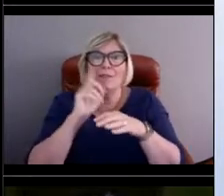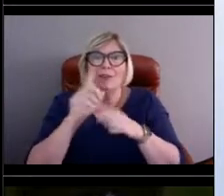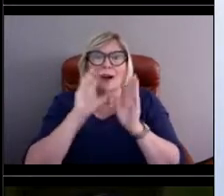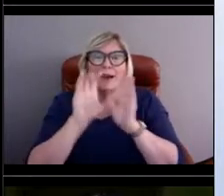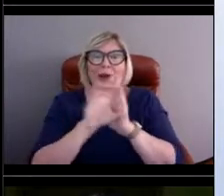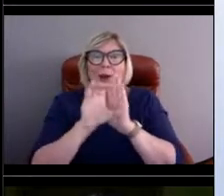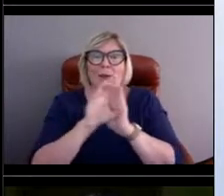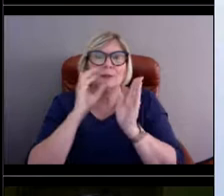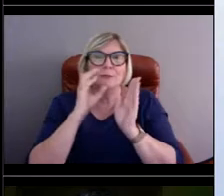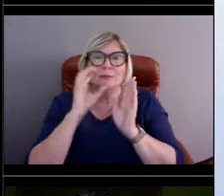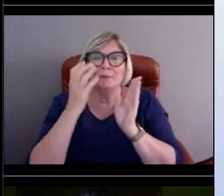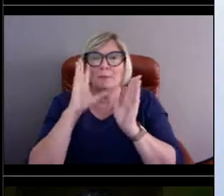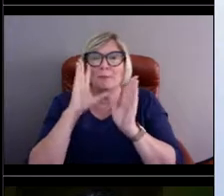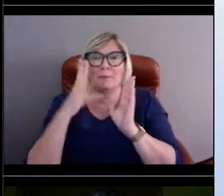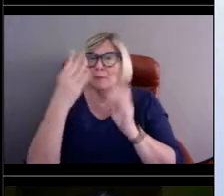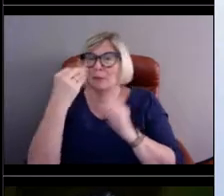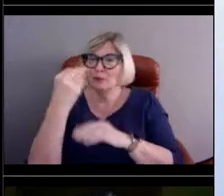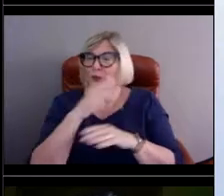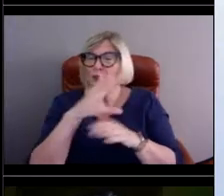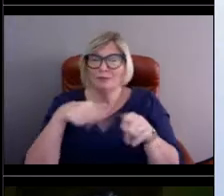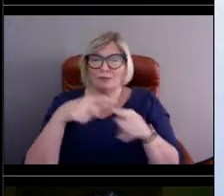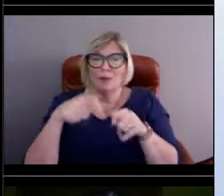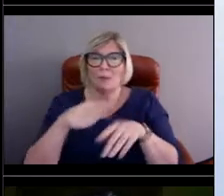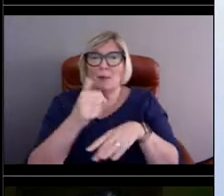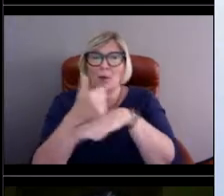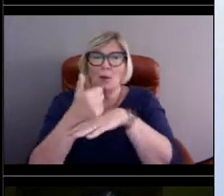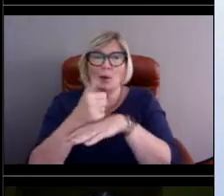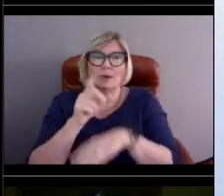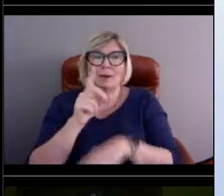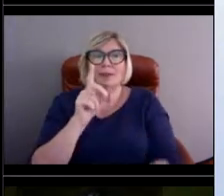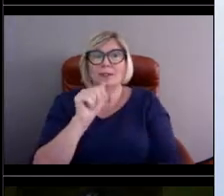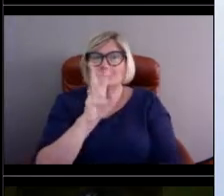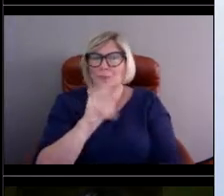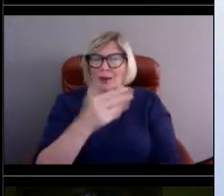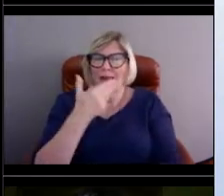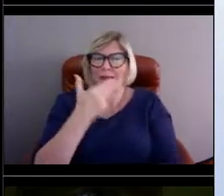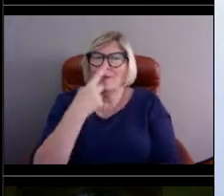That's really cool. So Dawn, thank you for sharing the life of 41004.